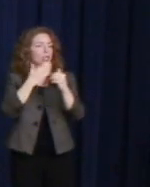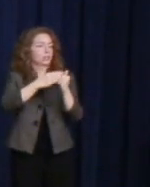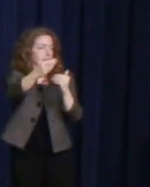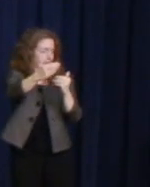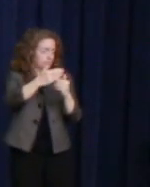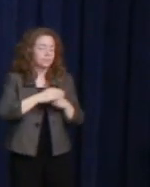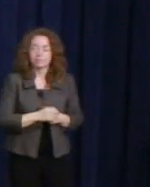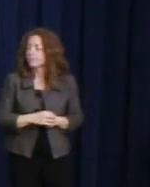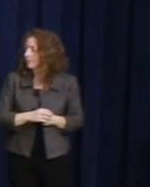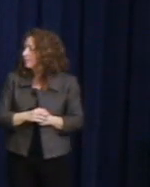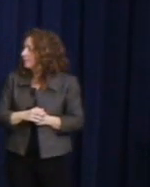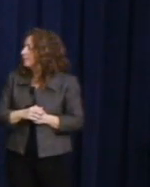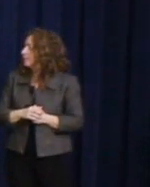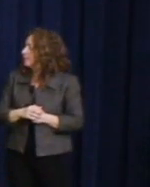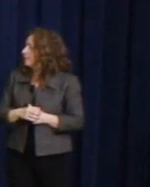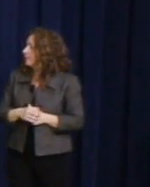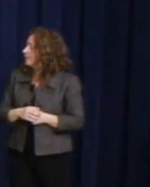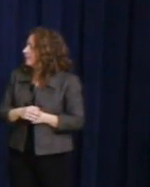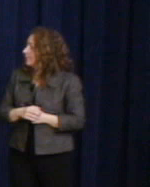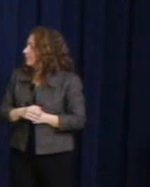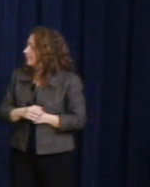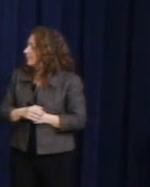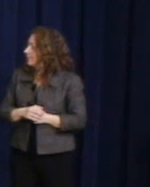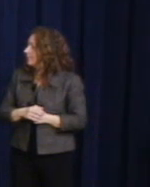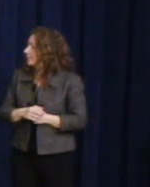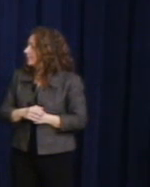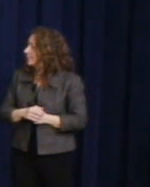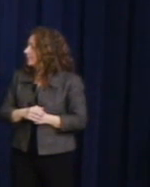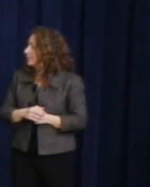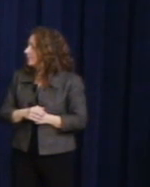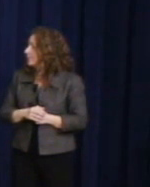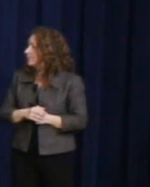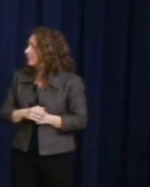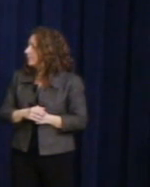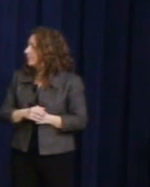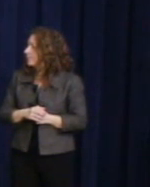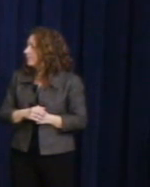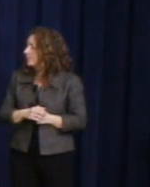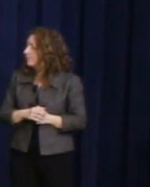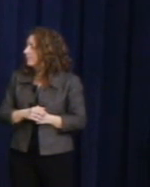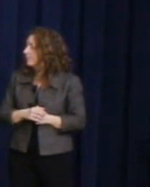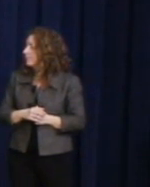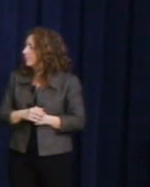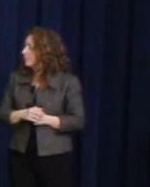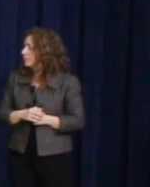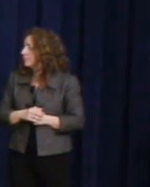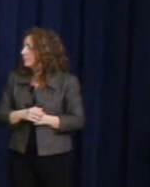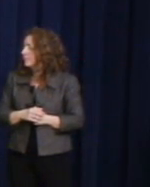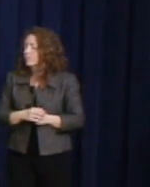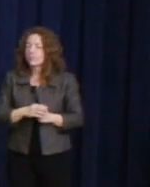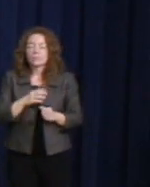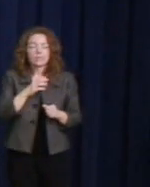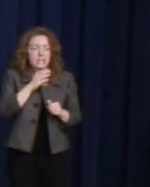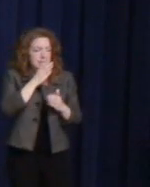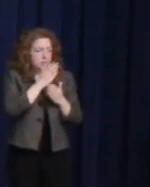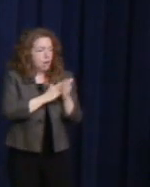Unlike some other revolutionaries, Harvey's was not a call to arms. It was a call to public service.